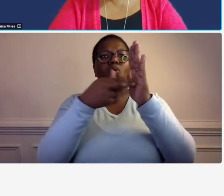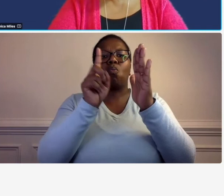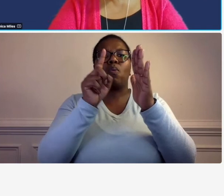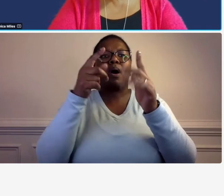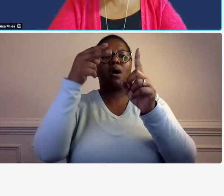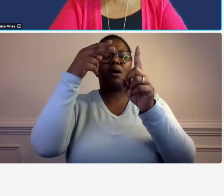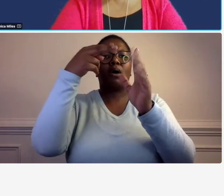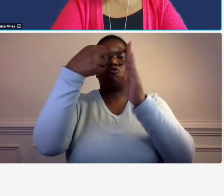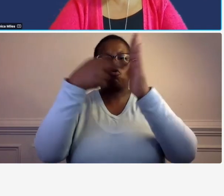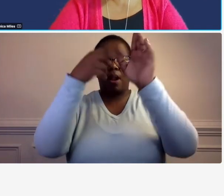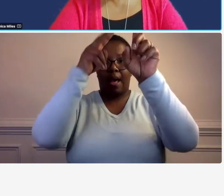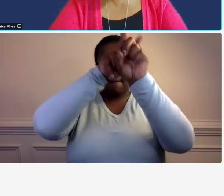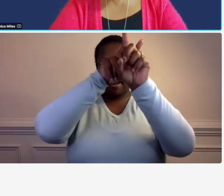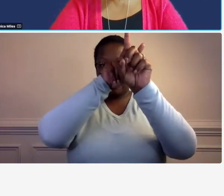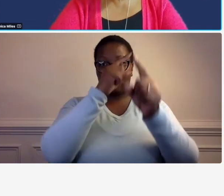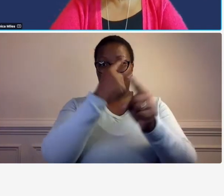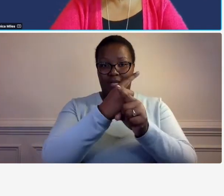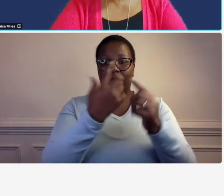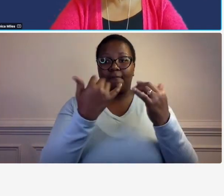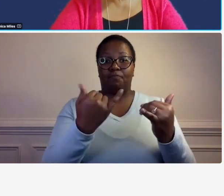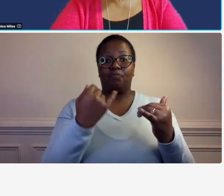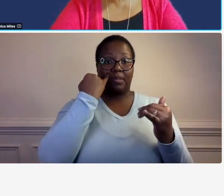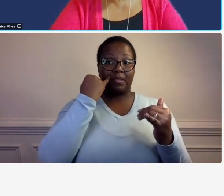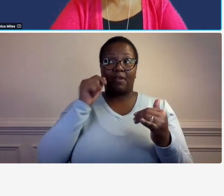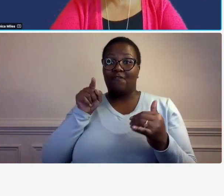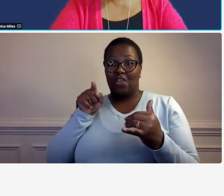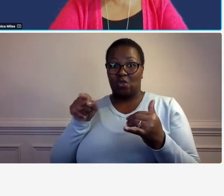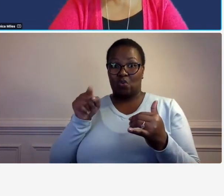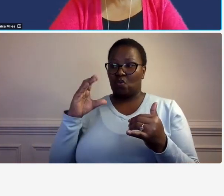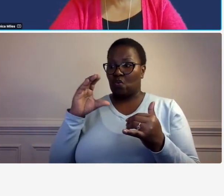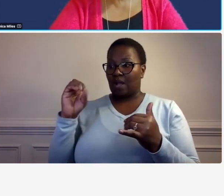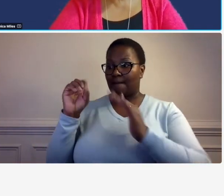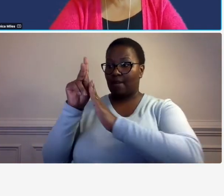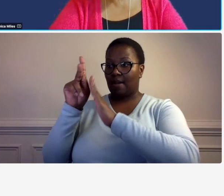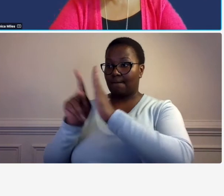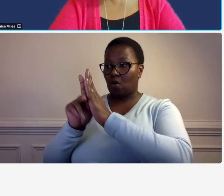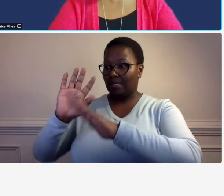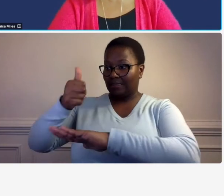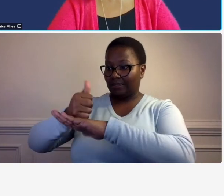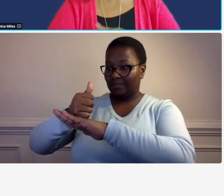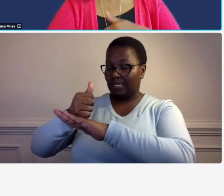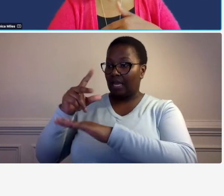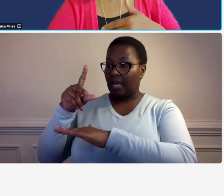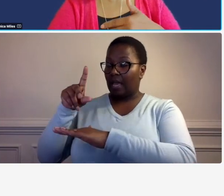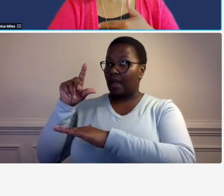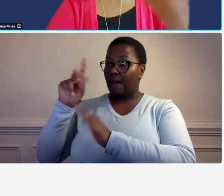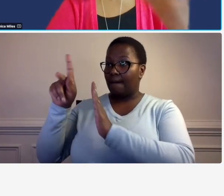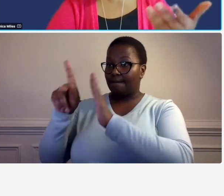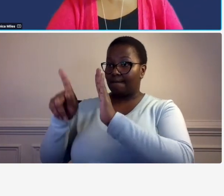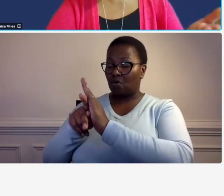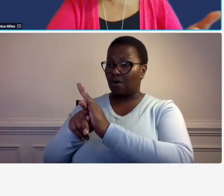if you enact company policies that are more strict than even the fund funding